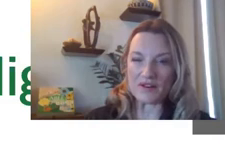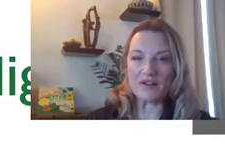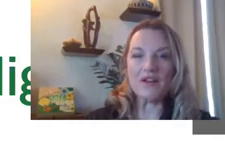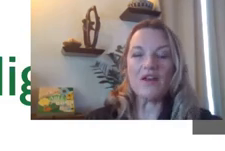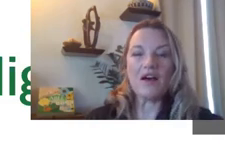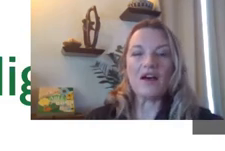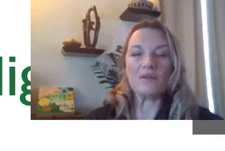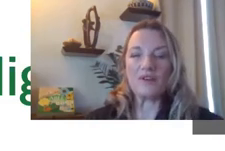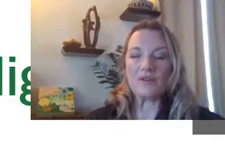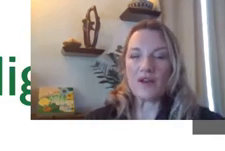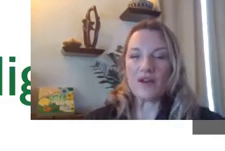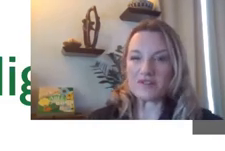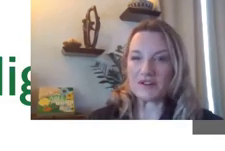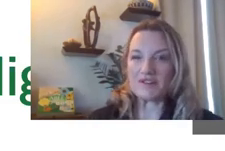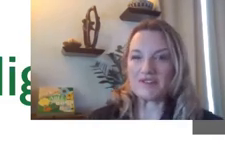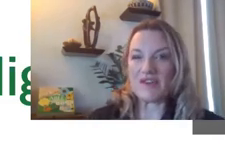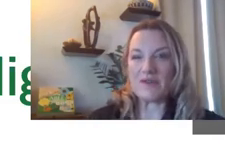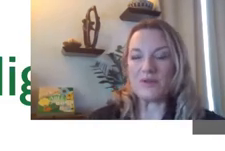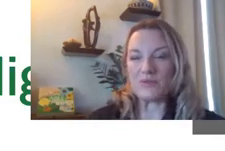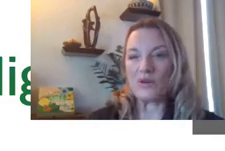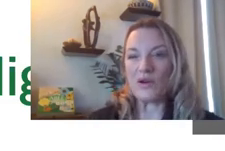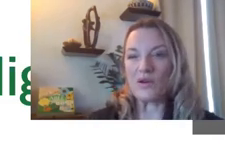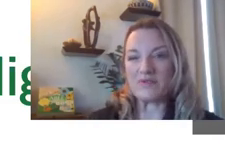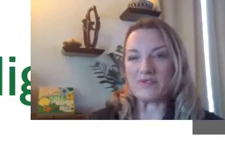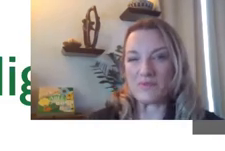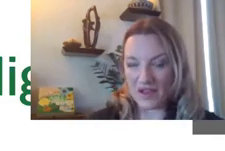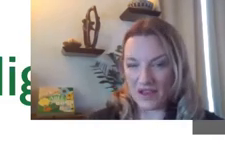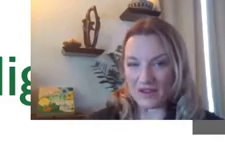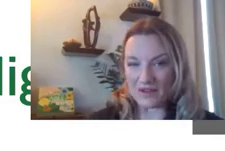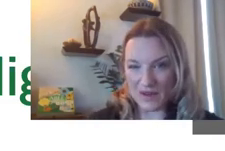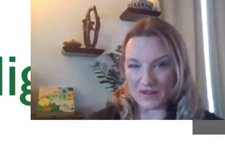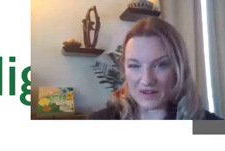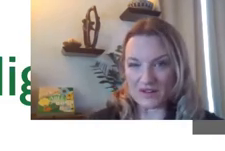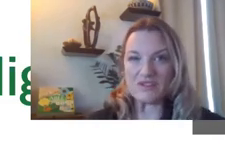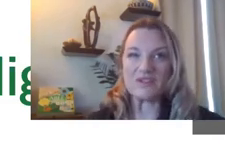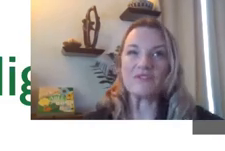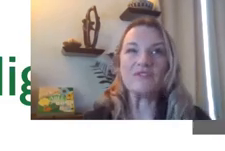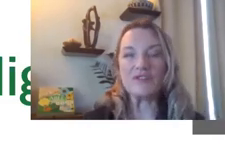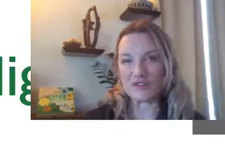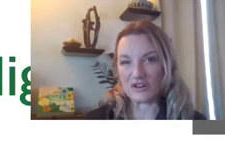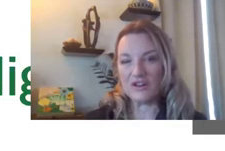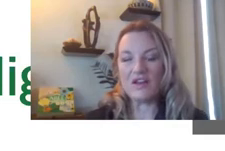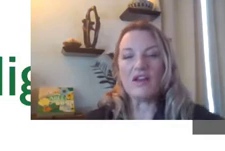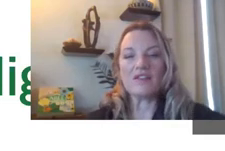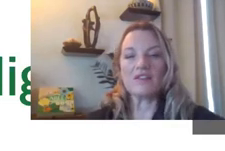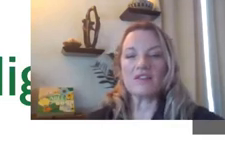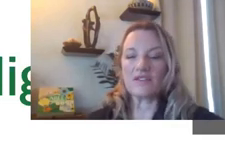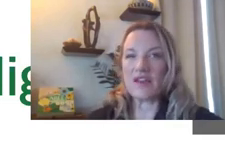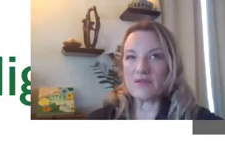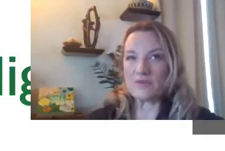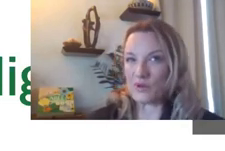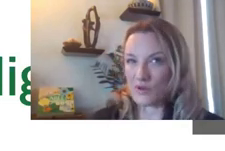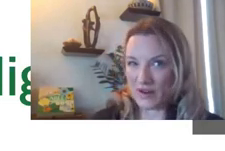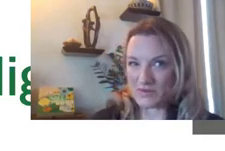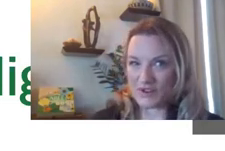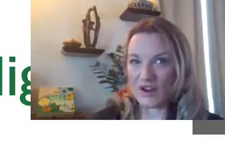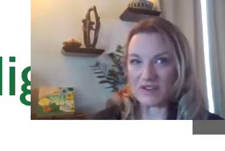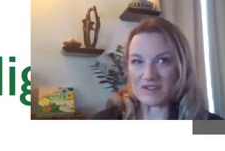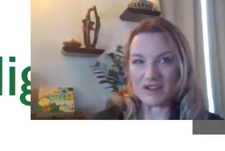We do have a series of ABLE program Spotlight webinars that feature the different ABLE programs across the country